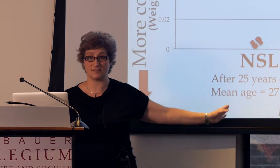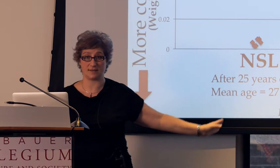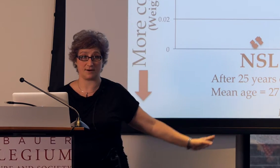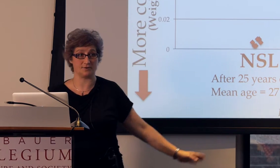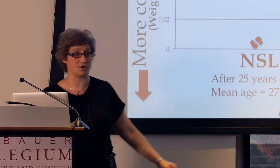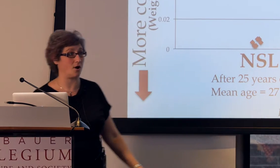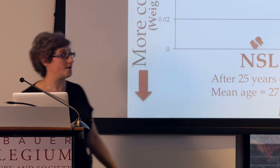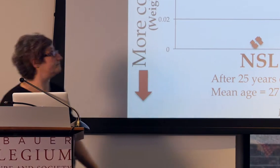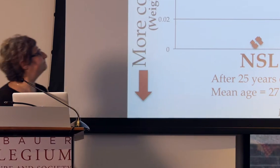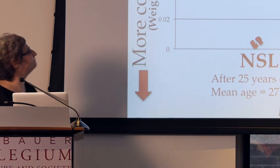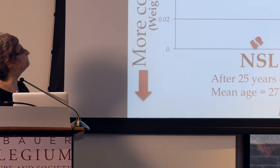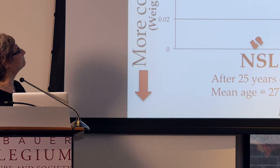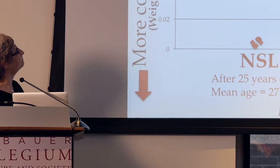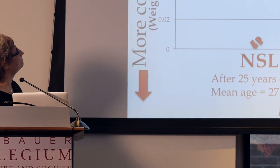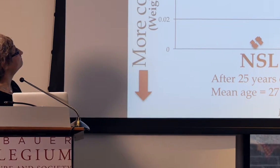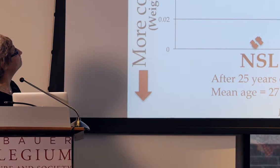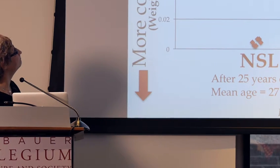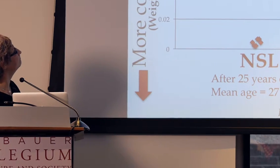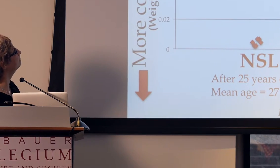as the Nicaraguan signers are.